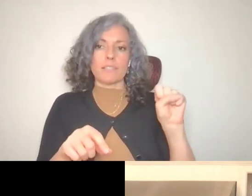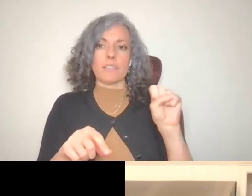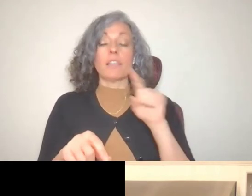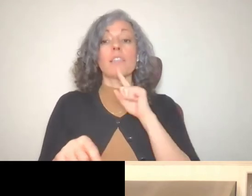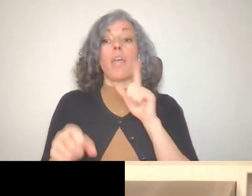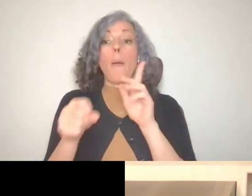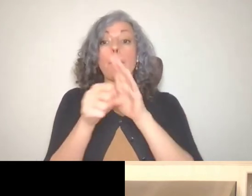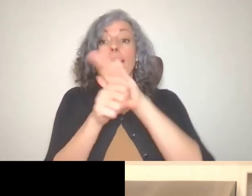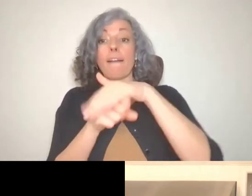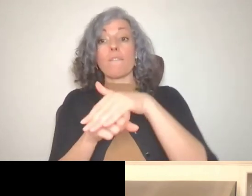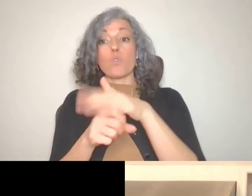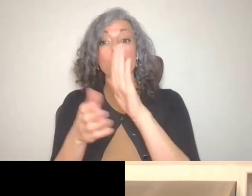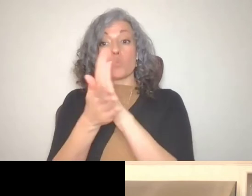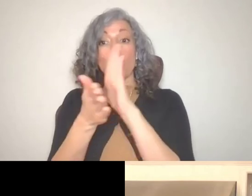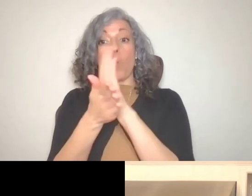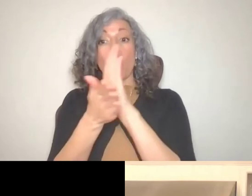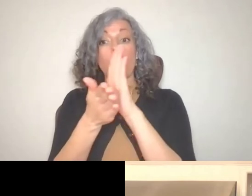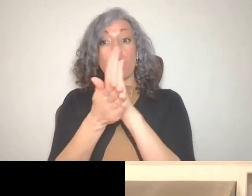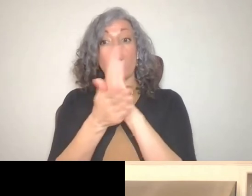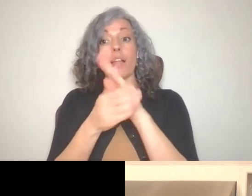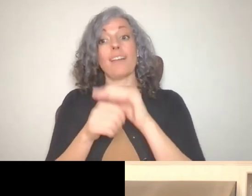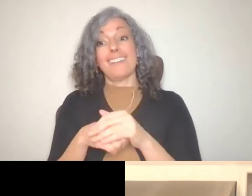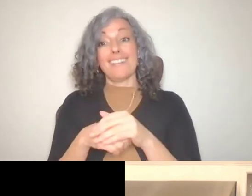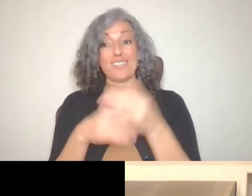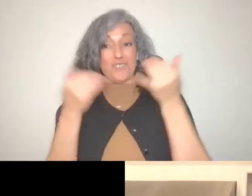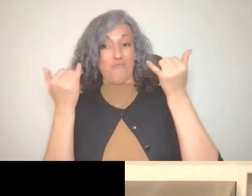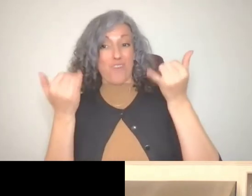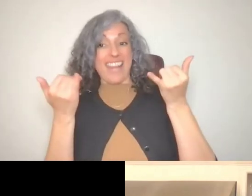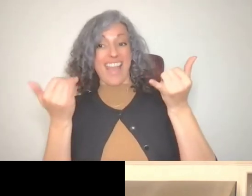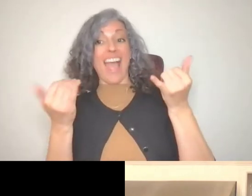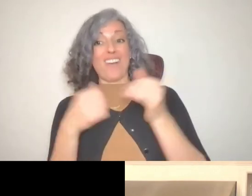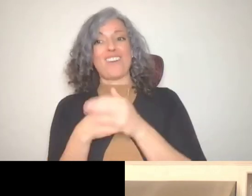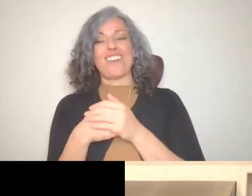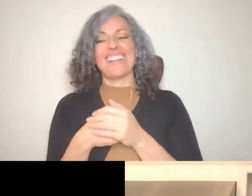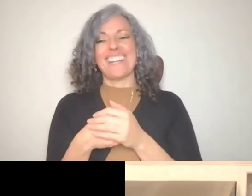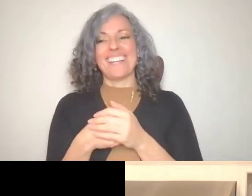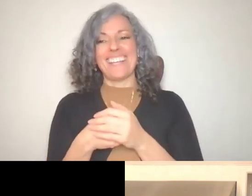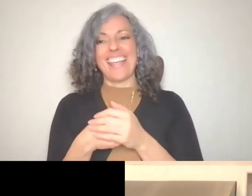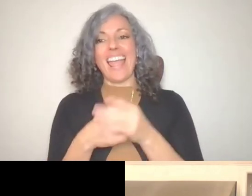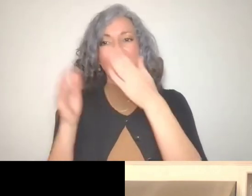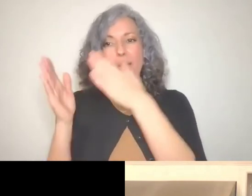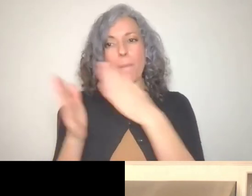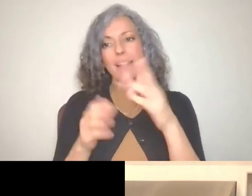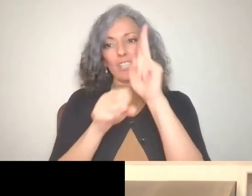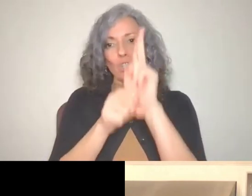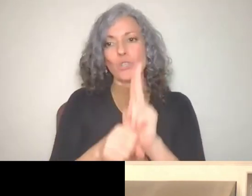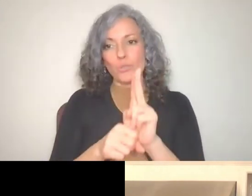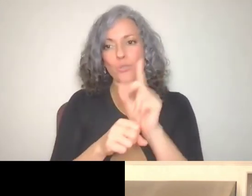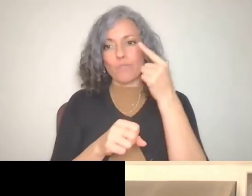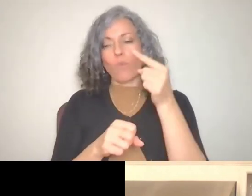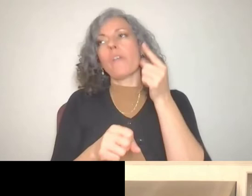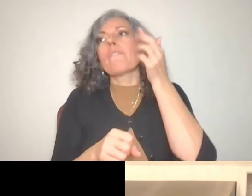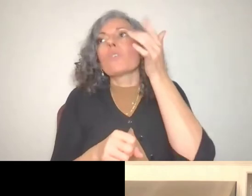So for the moment, I'm planning to use it in a long-term for retirement.